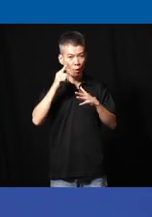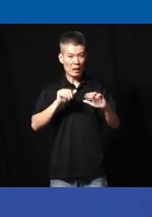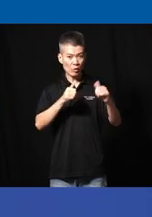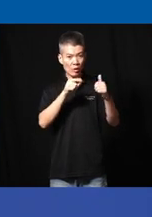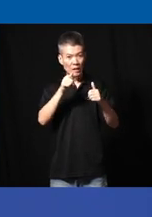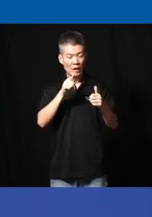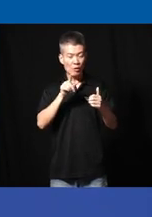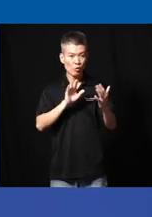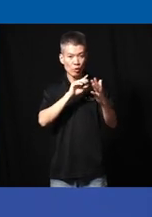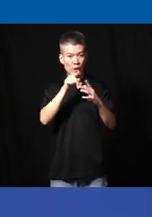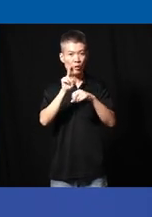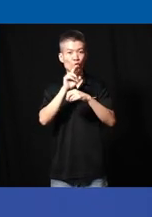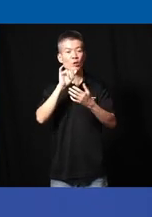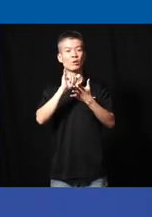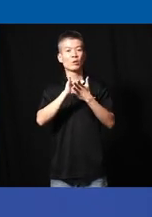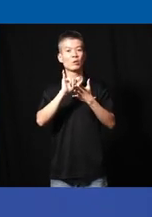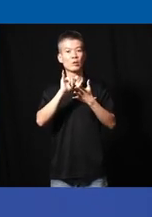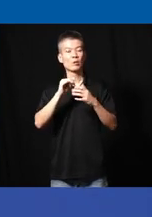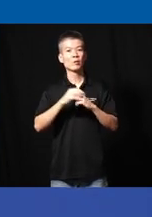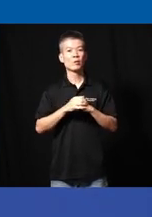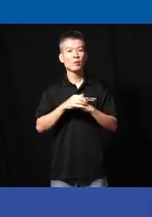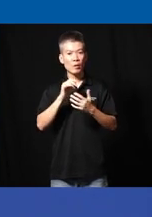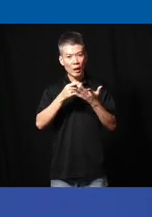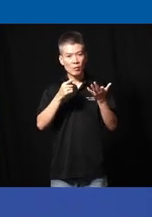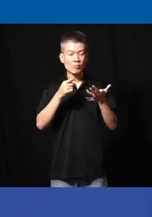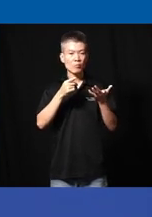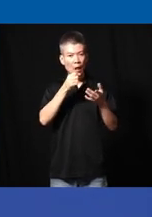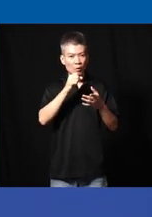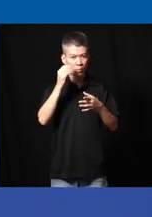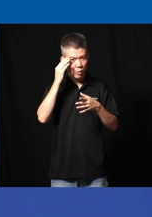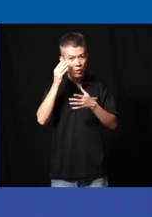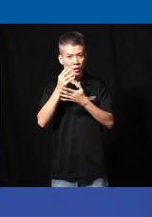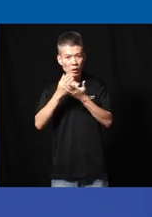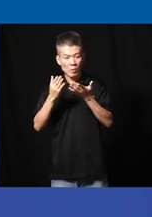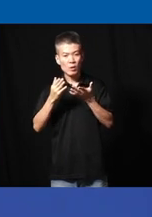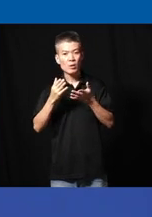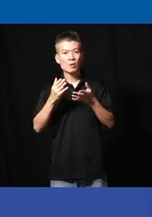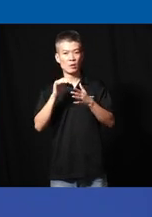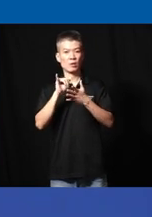face when using a a soap or an ice cream do you know something about this and is this a a